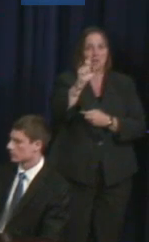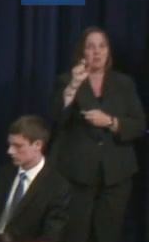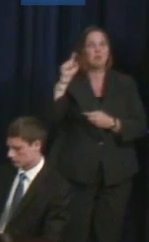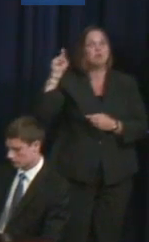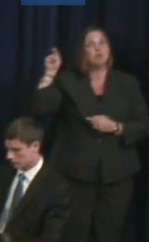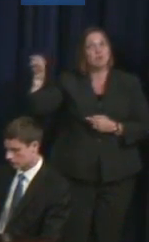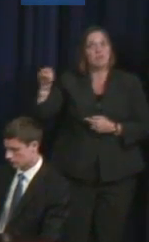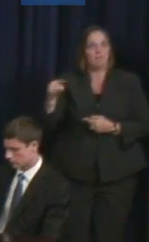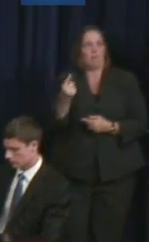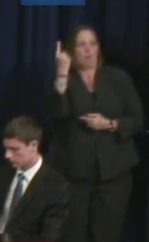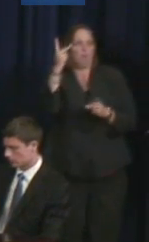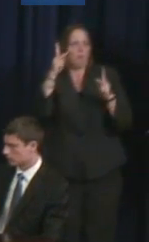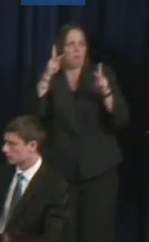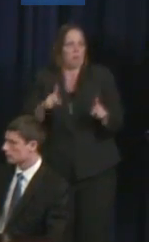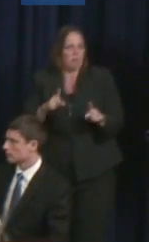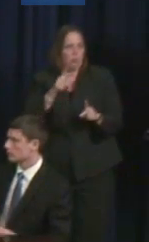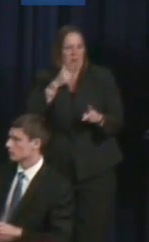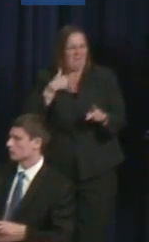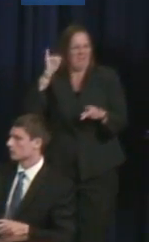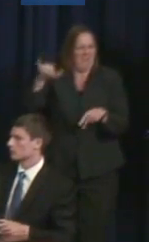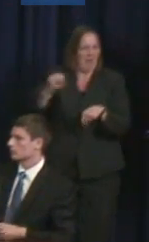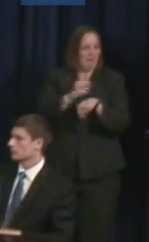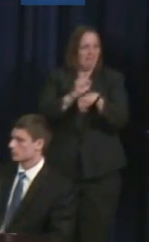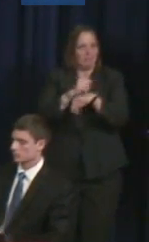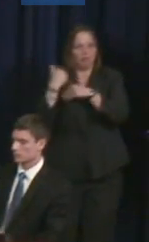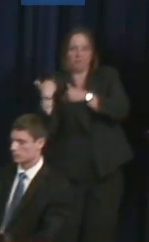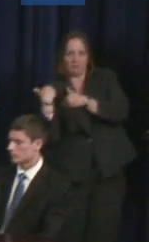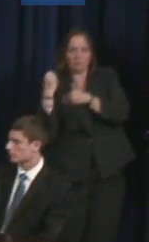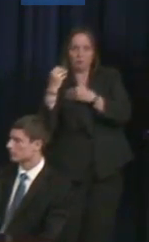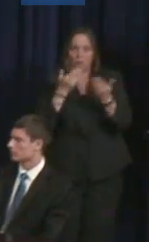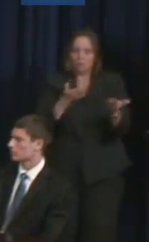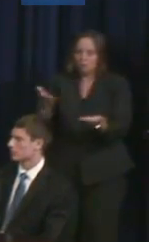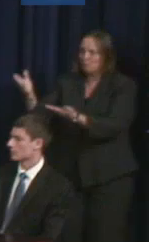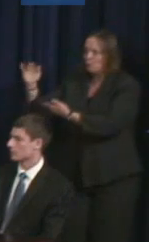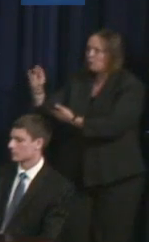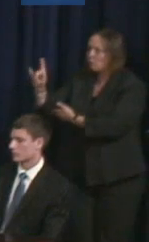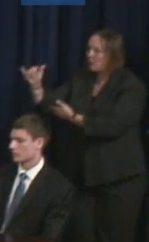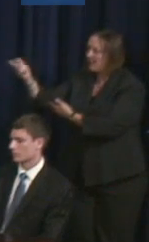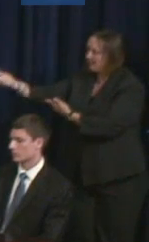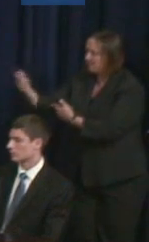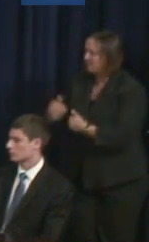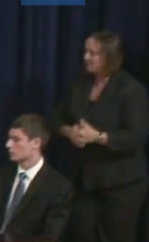So Judy and Champions, please take it away. Judith Heumann: Thank you very much.